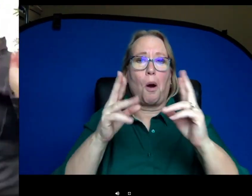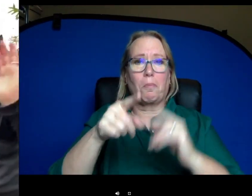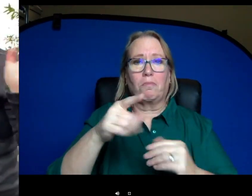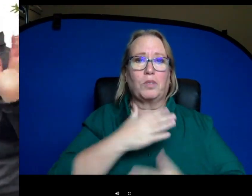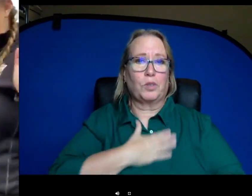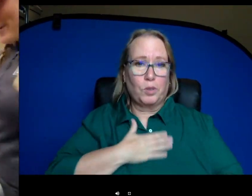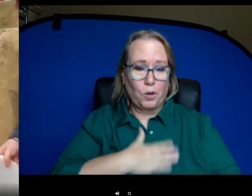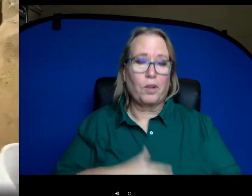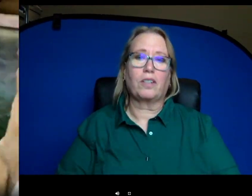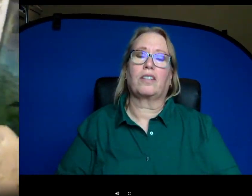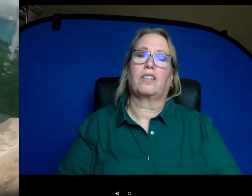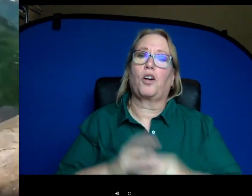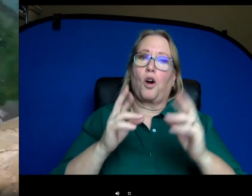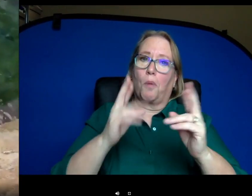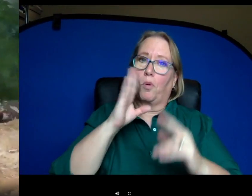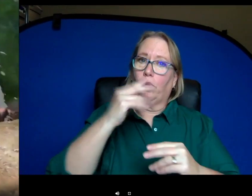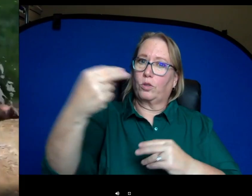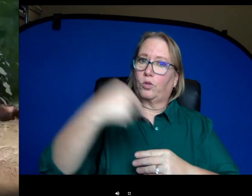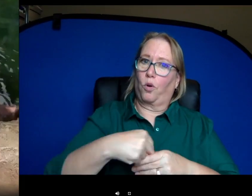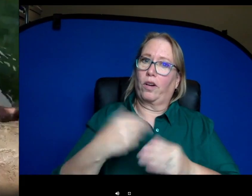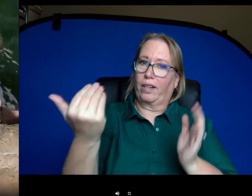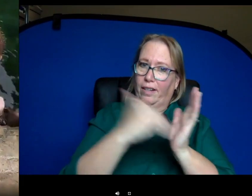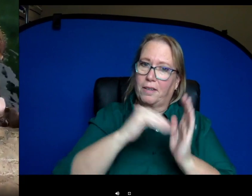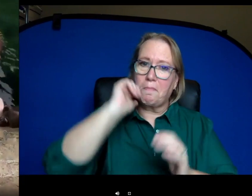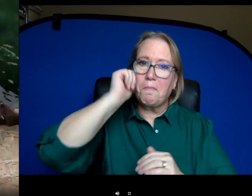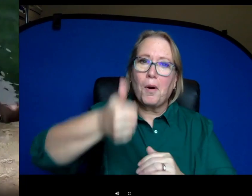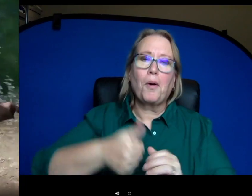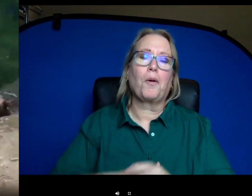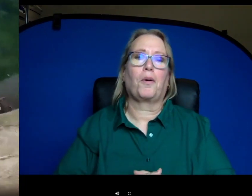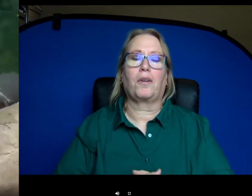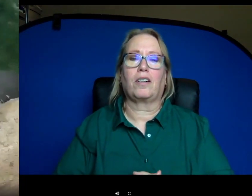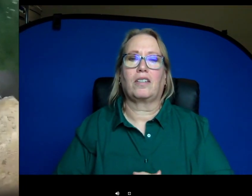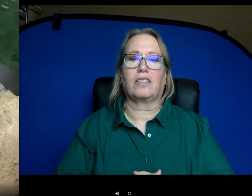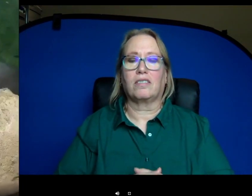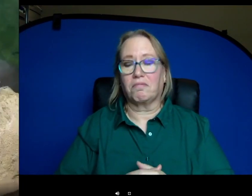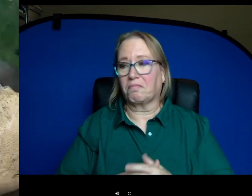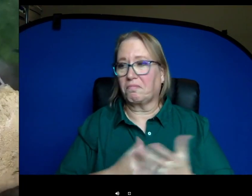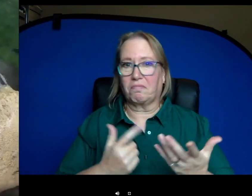you enjoyed and hopefully you'll join us again tomorrow and participate in our